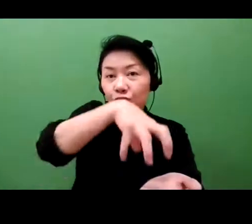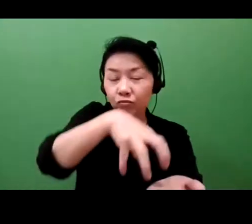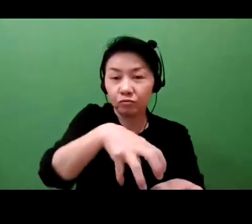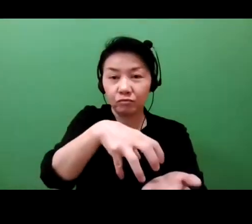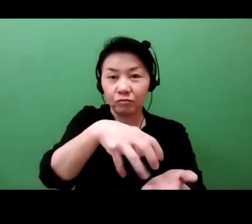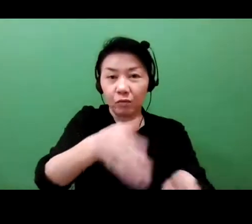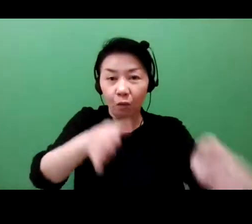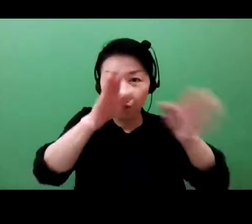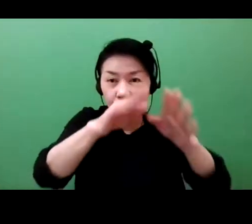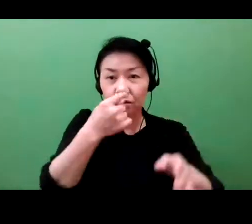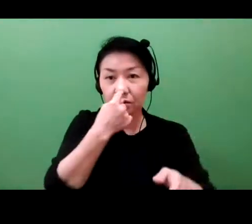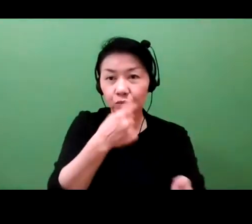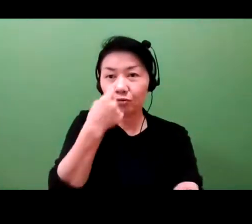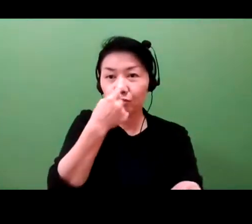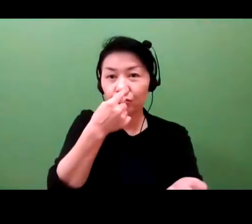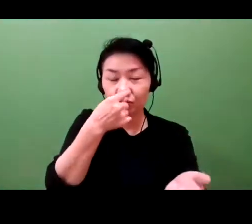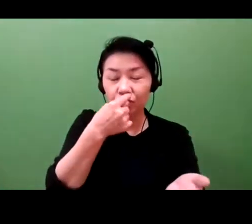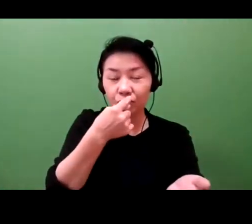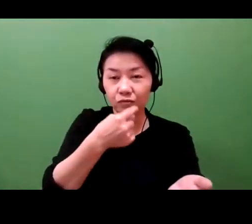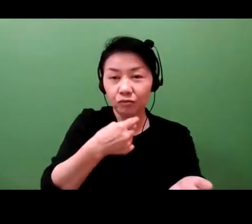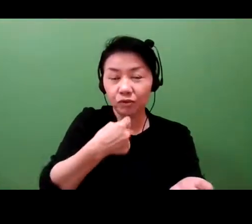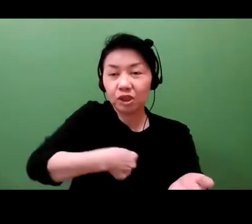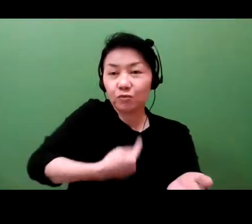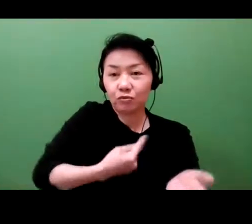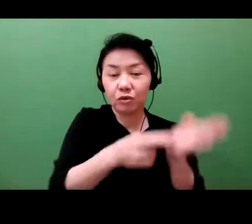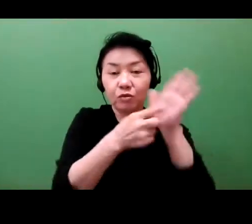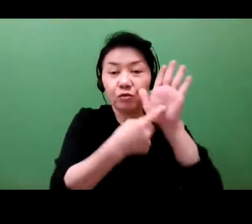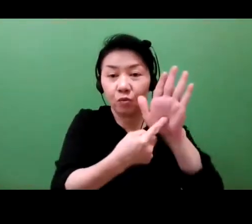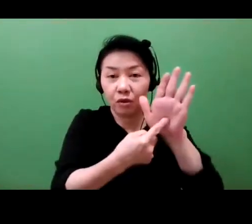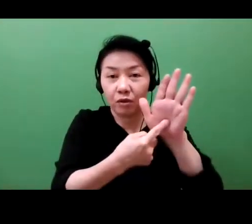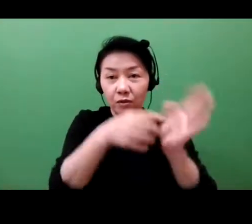transfer rights to that? Who would know what you own?